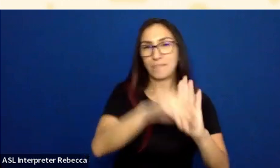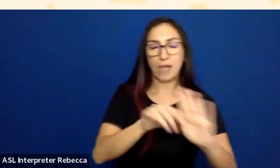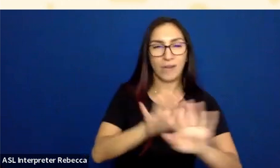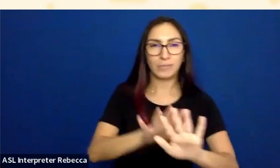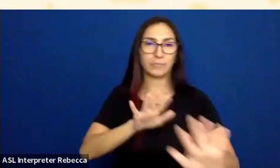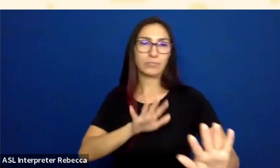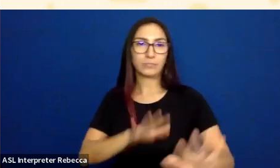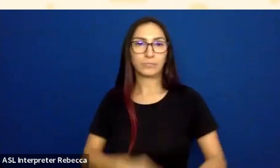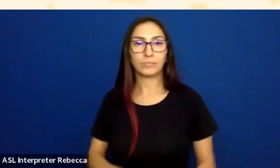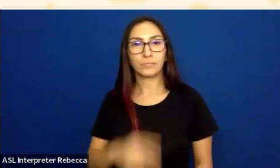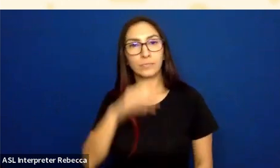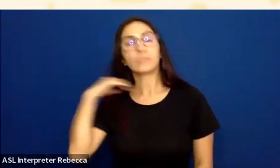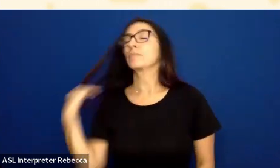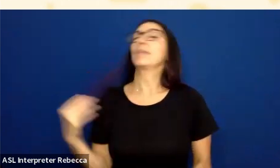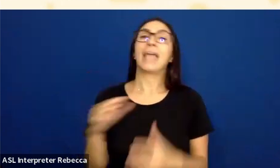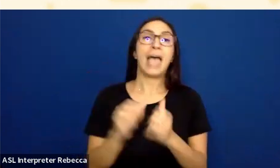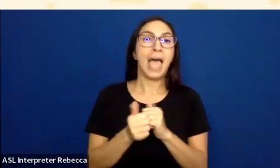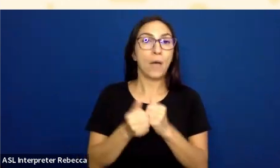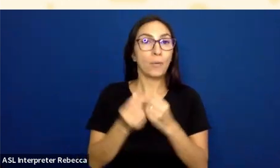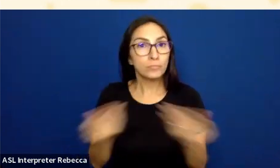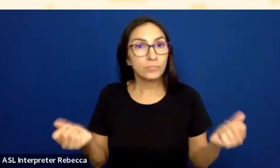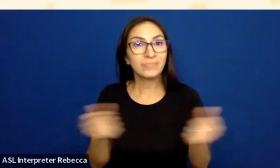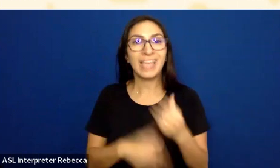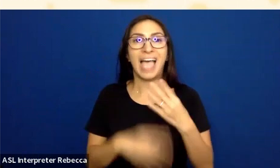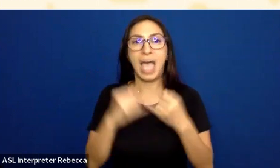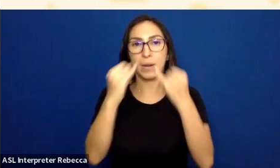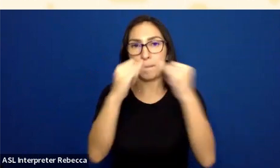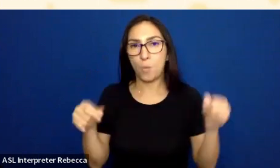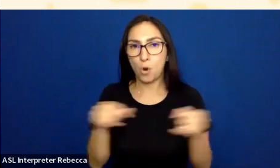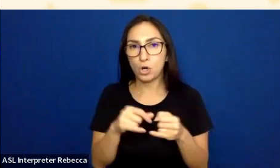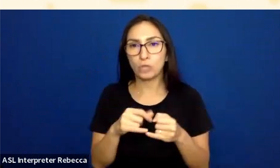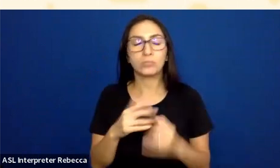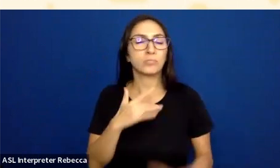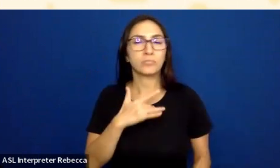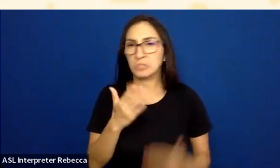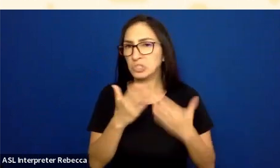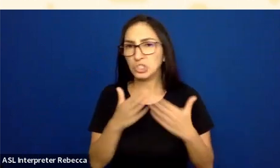One I can address this is to add order to the icons. If you do that in general, to the little icons you're using like that,